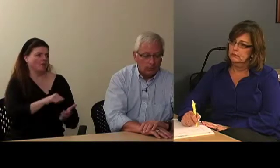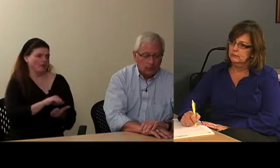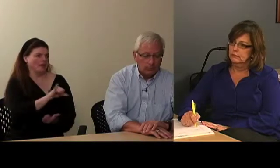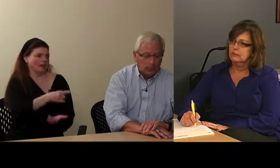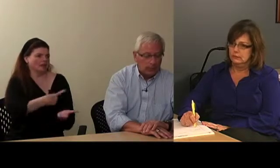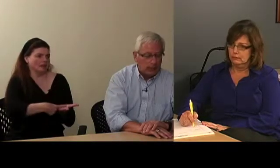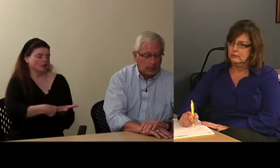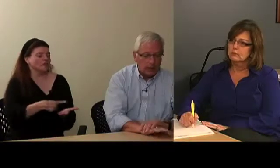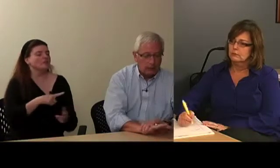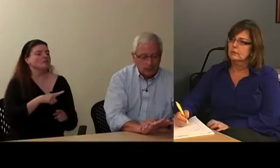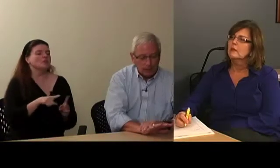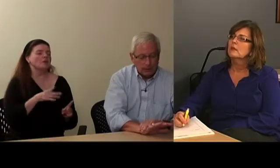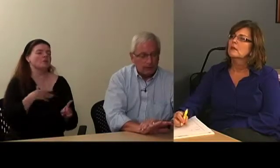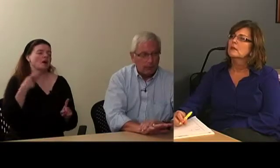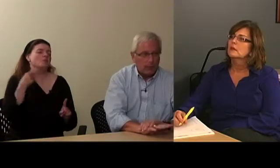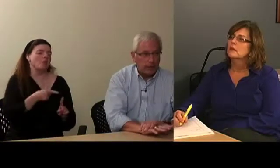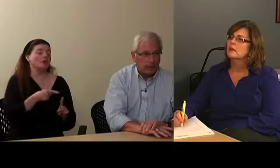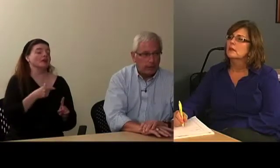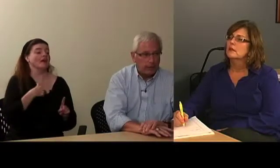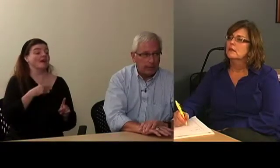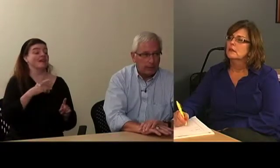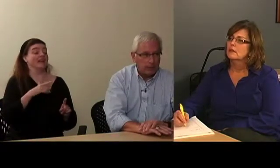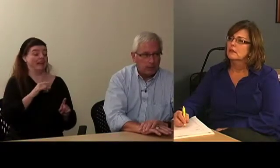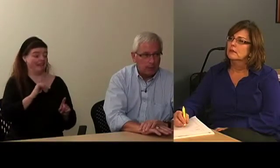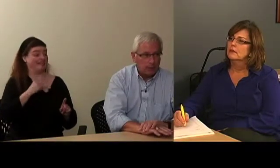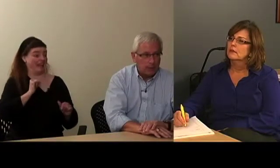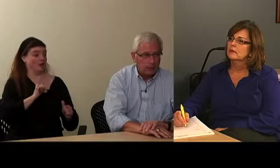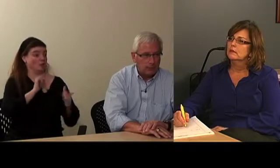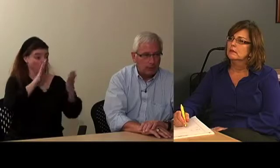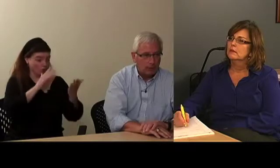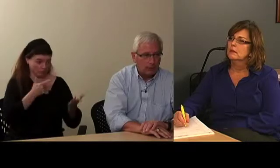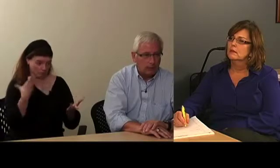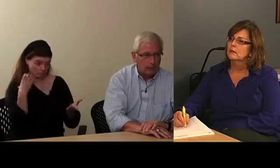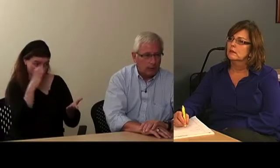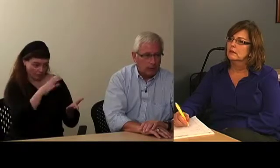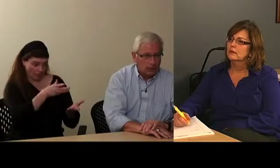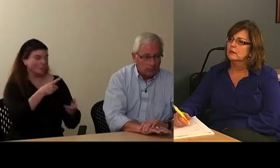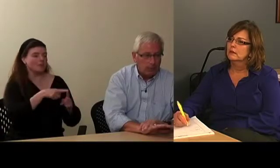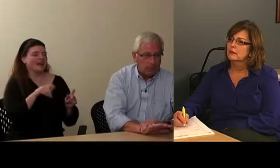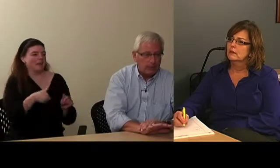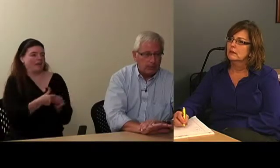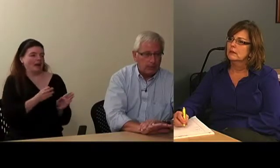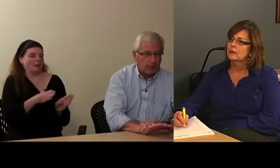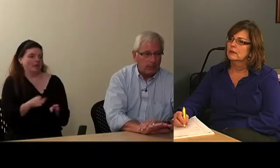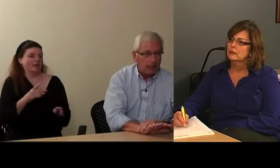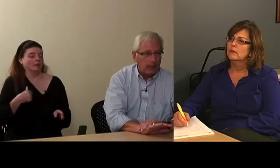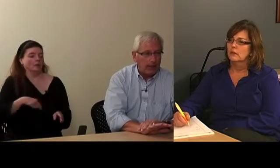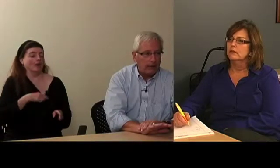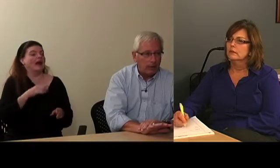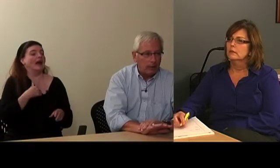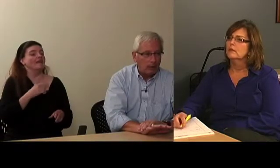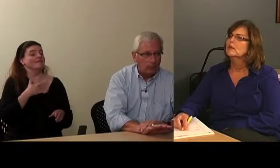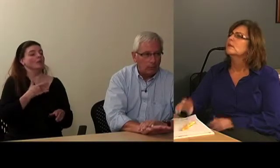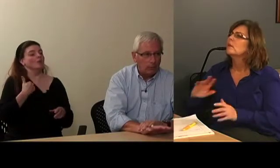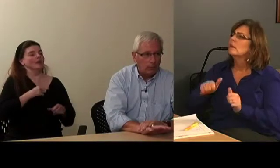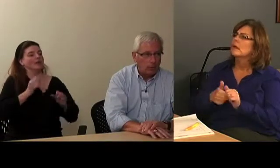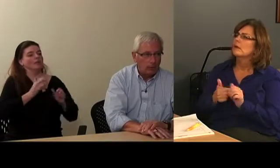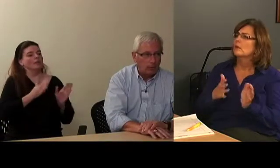But like I say, let's have a backup plan. Let's be prepared to, uh, I don't think - let's be prepared to pay half without - so we don't cause delay.